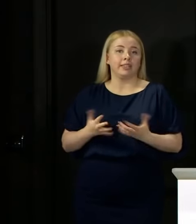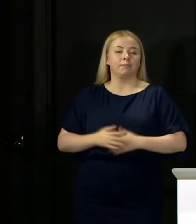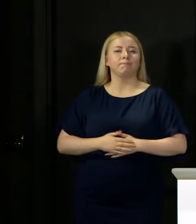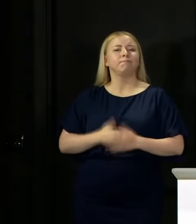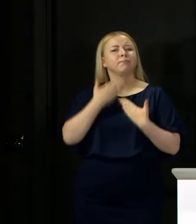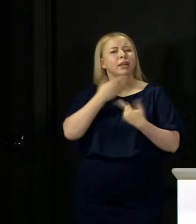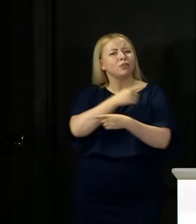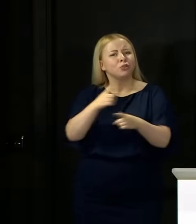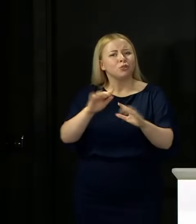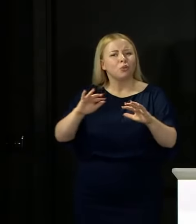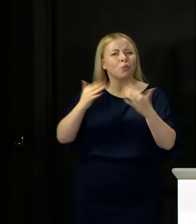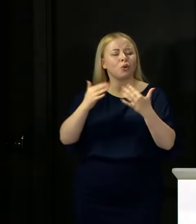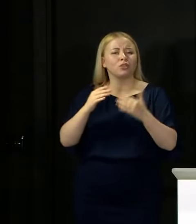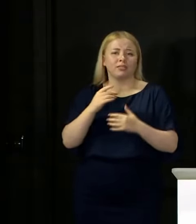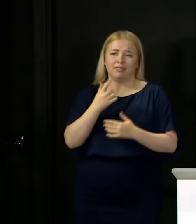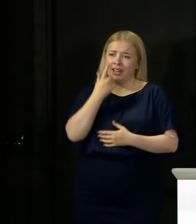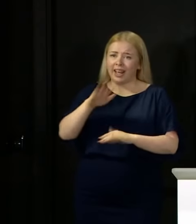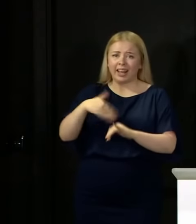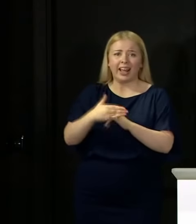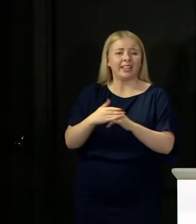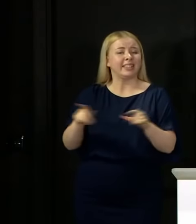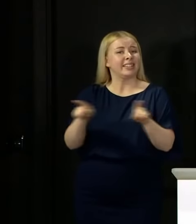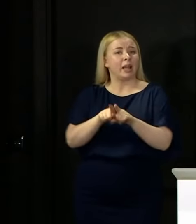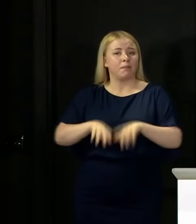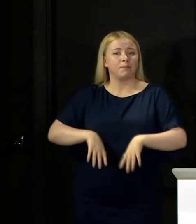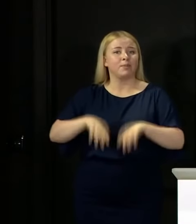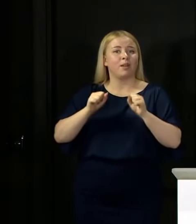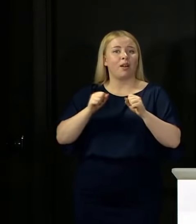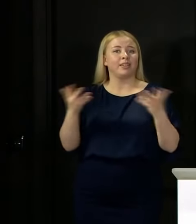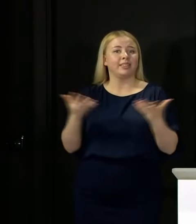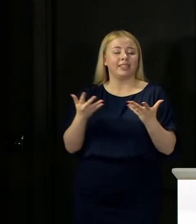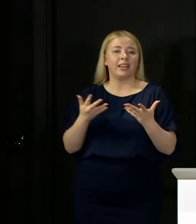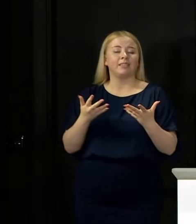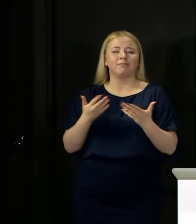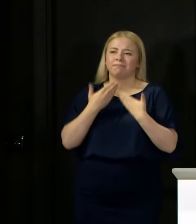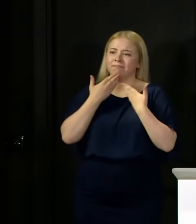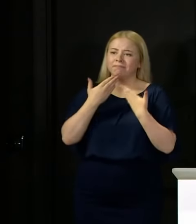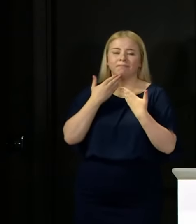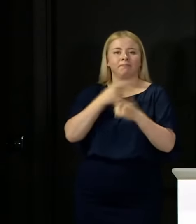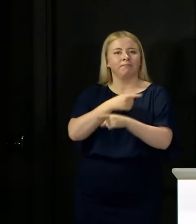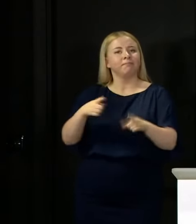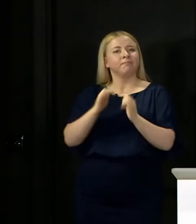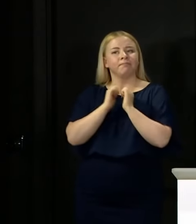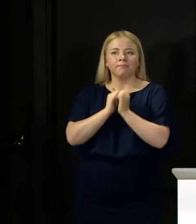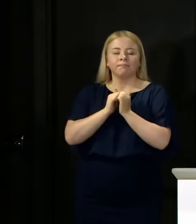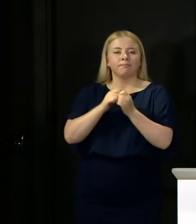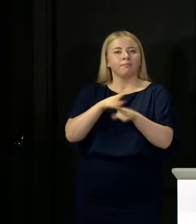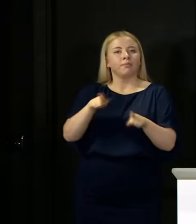thank you. Can I just end where I started really, by paying tribute to young people across the country.